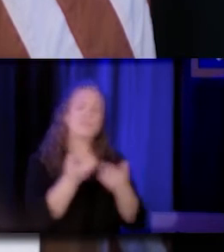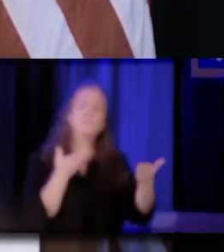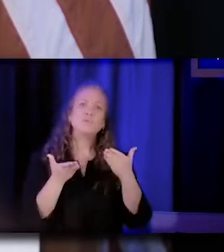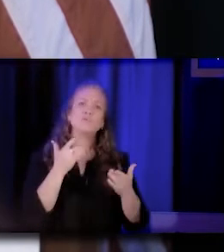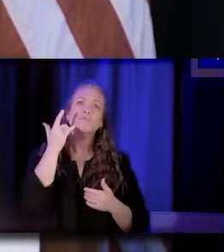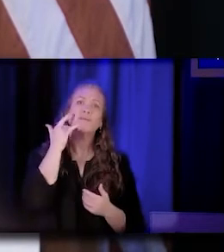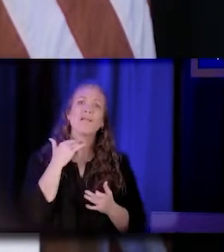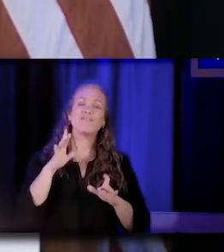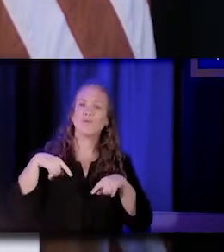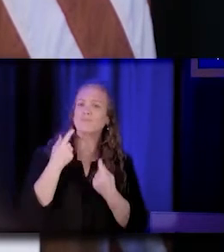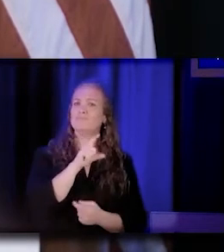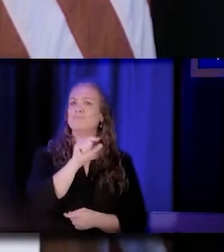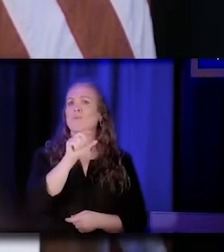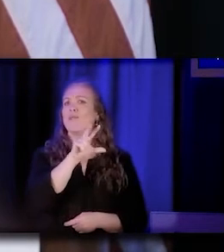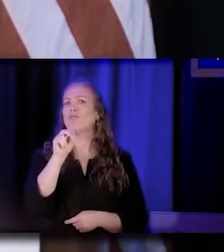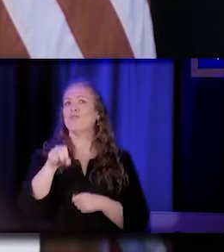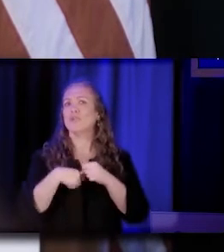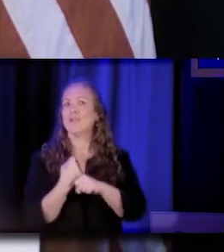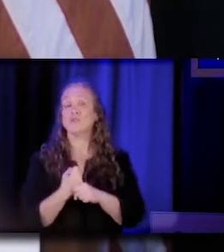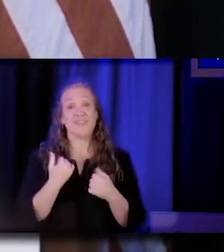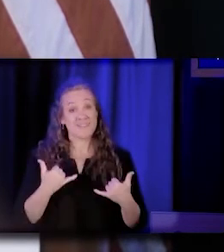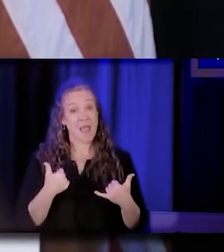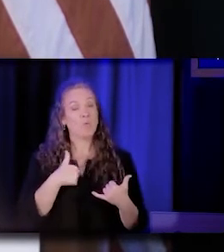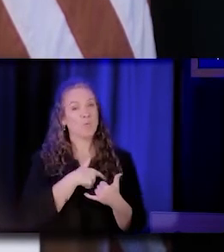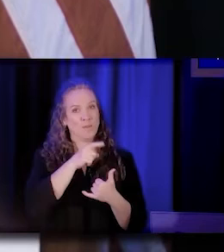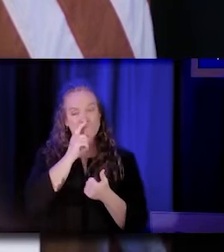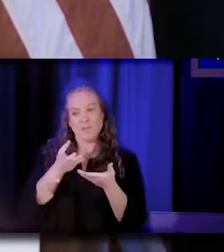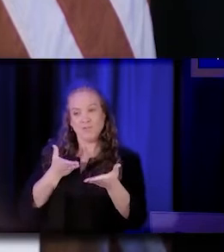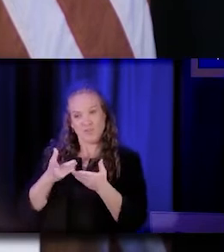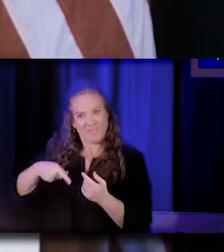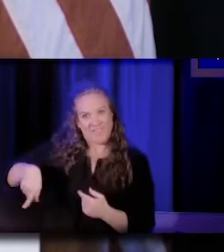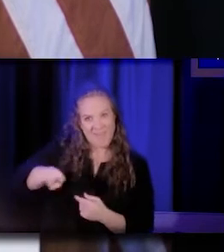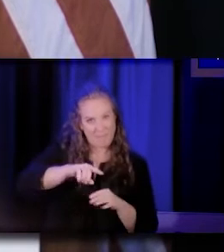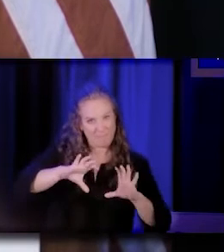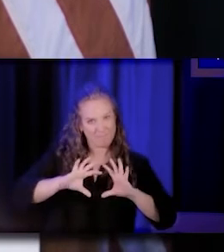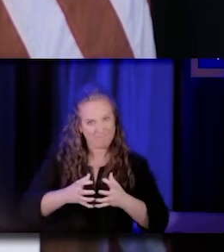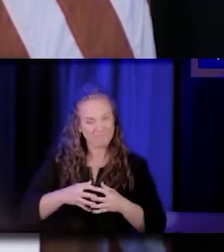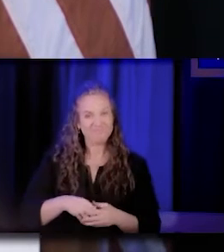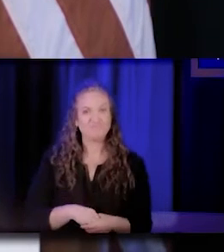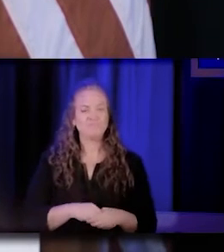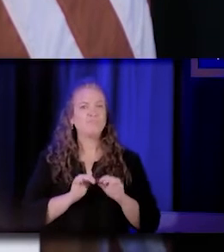and now it's time for us to serve them better. How do we ensure that this is a workforce